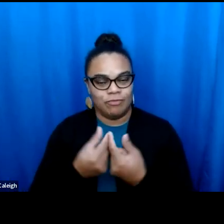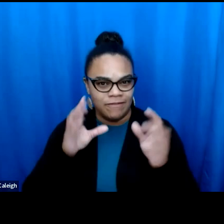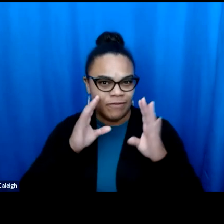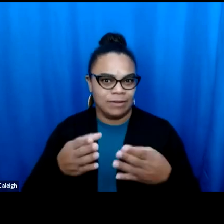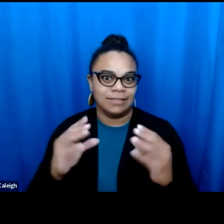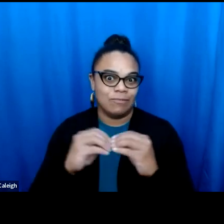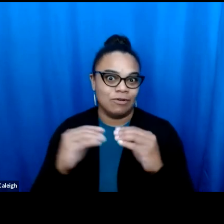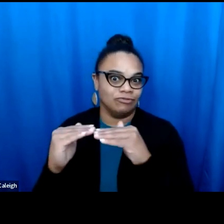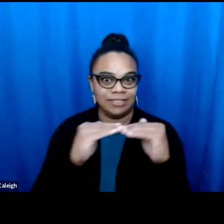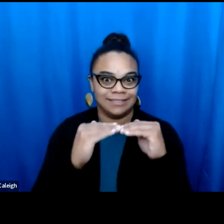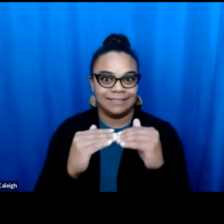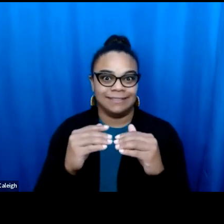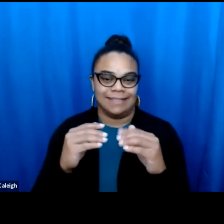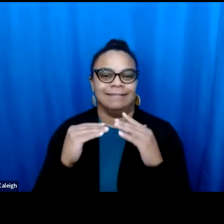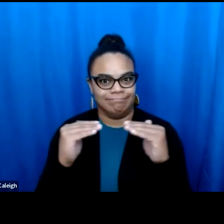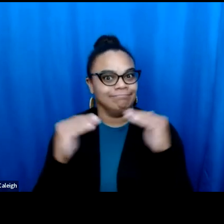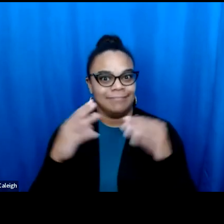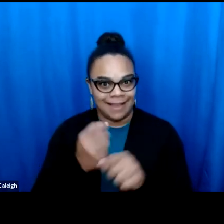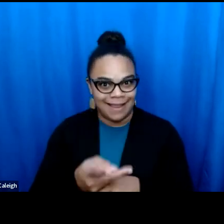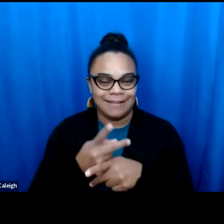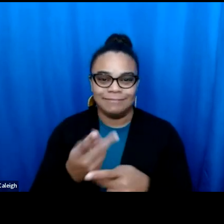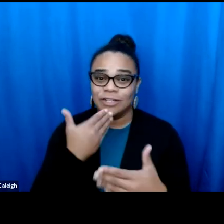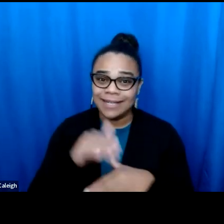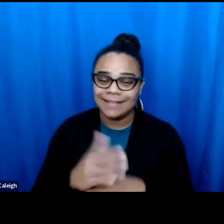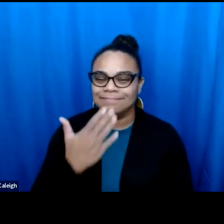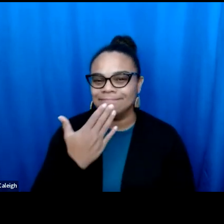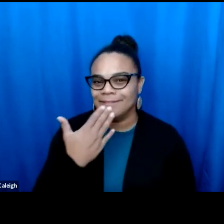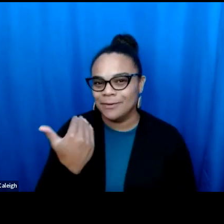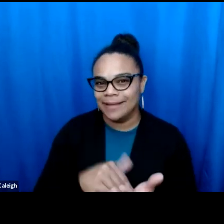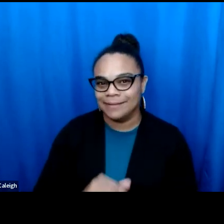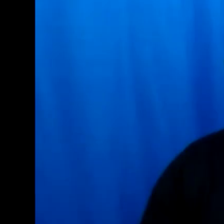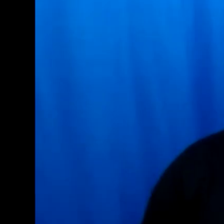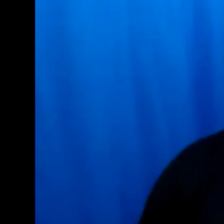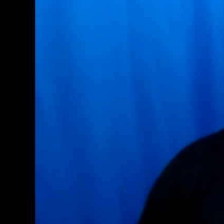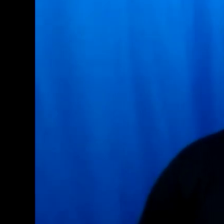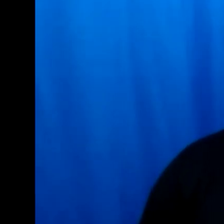Please join with us to create an We encourage you to share this recording with your loved ones and your communities also via our website and emails to members and we'll share ways that all of you can be involved in the viper our rights and our freedoms please join with us to create an order of greater justice equity and Oregon and US of greater justice, equity, and care. Good night and thank you again!